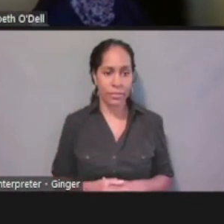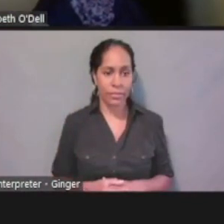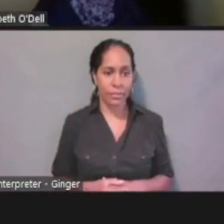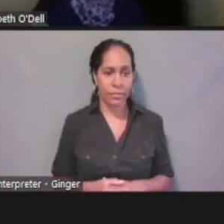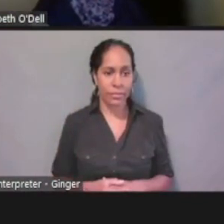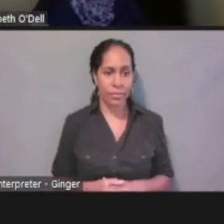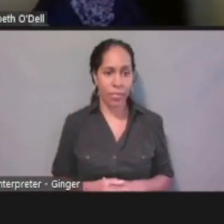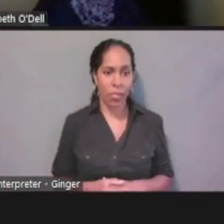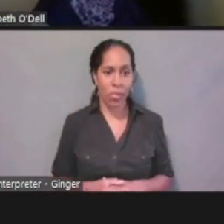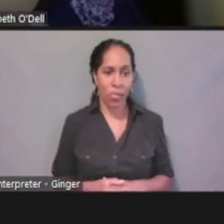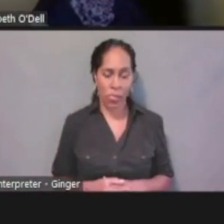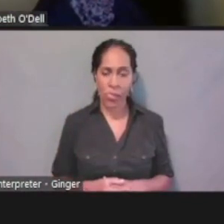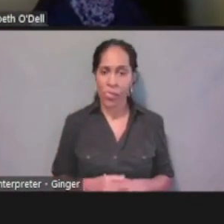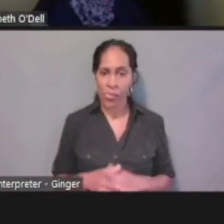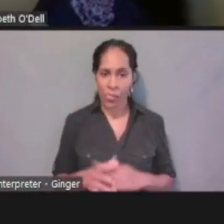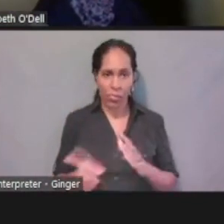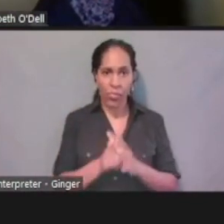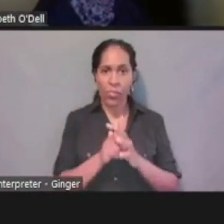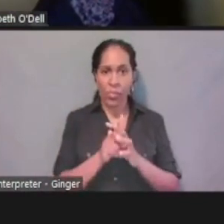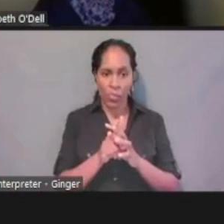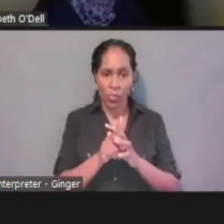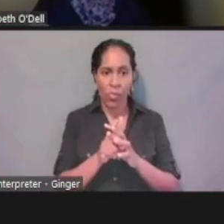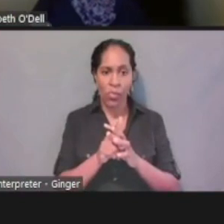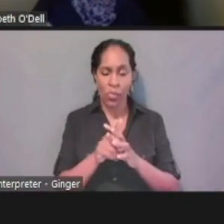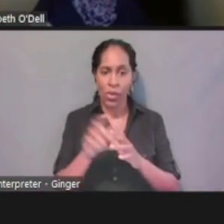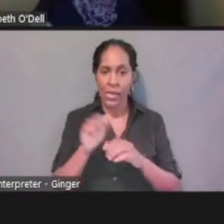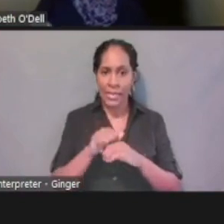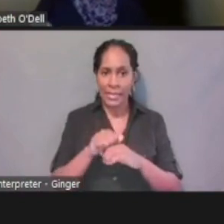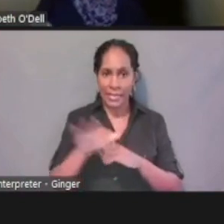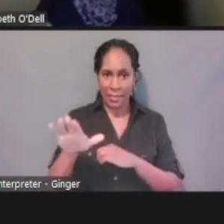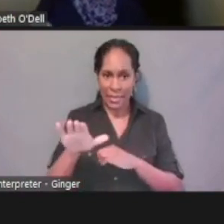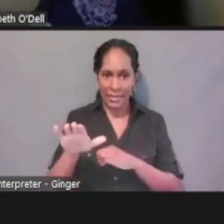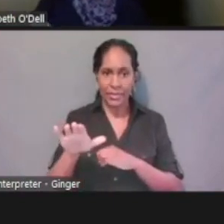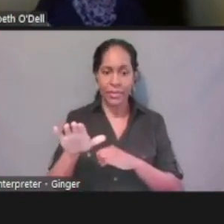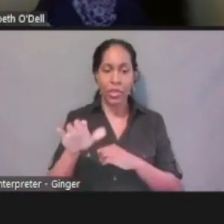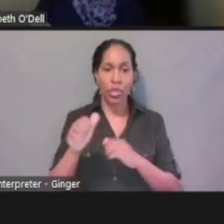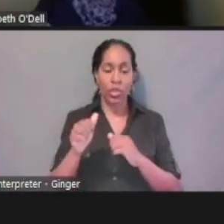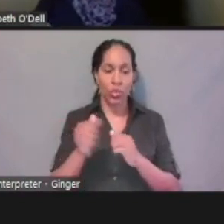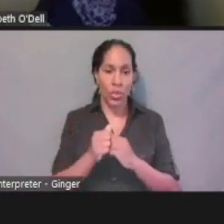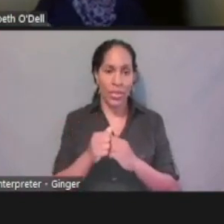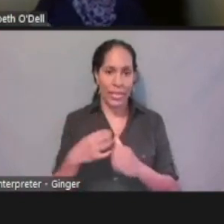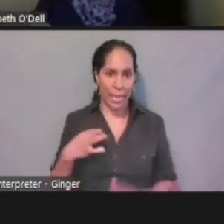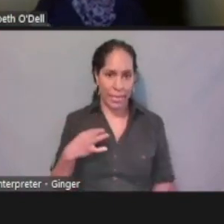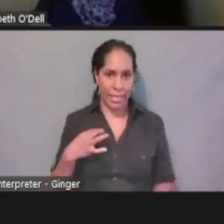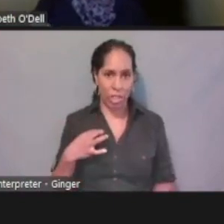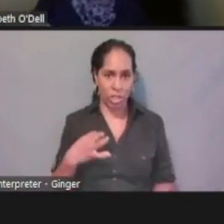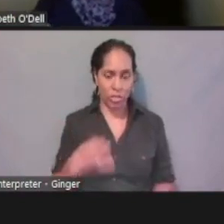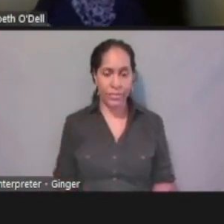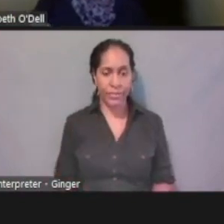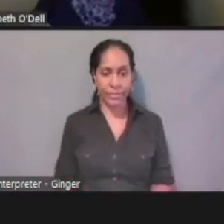And those are all there. And then I can submit those files with my application, right?